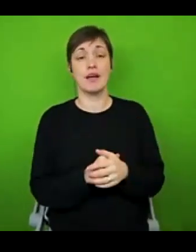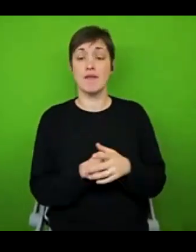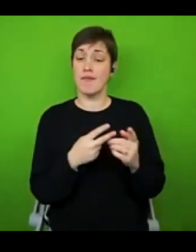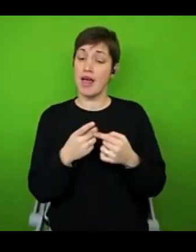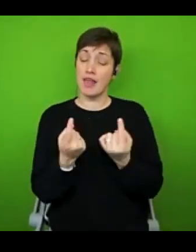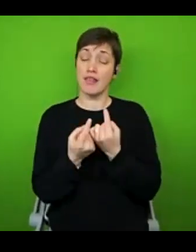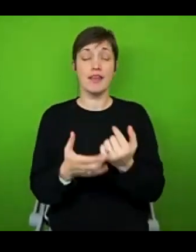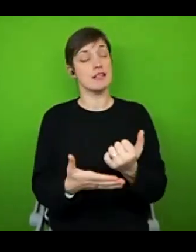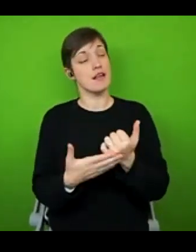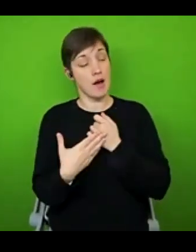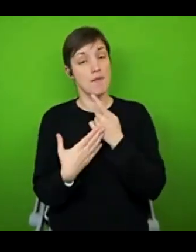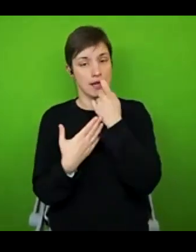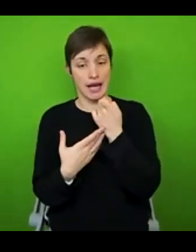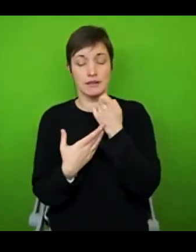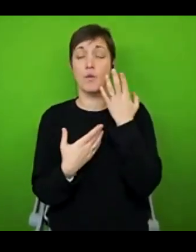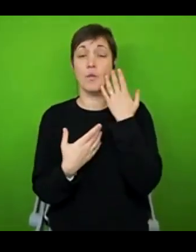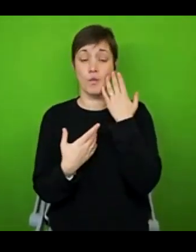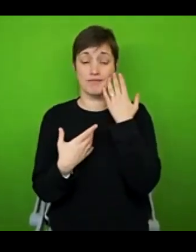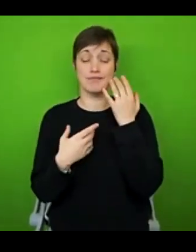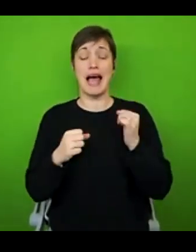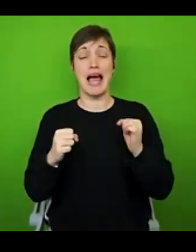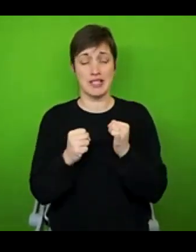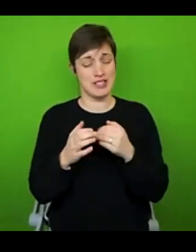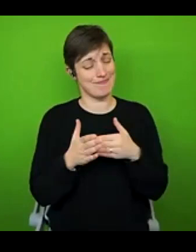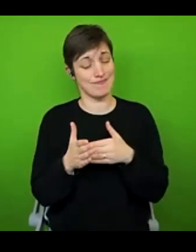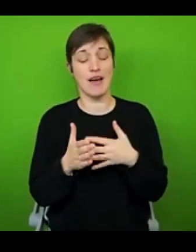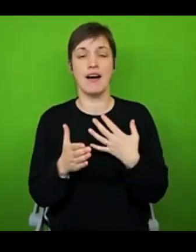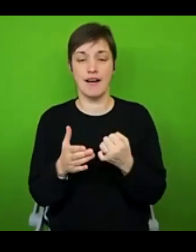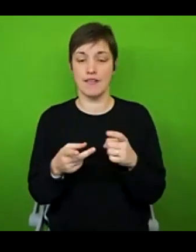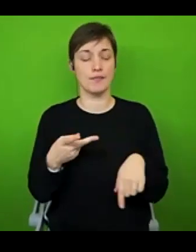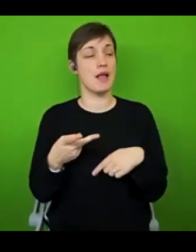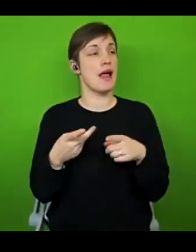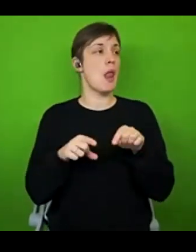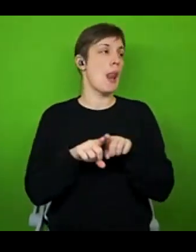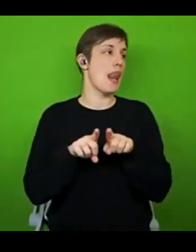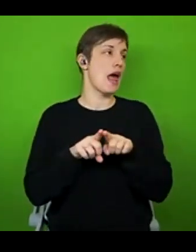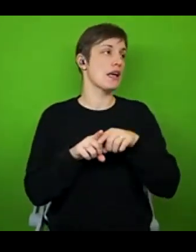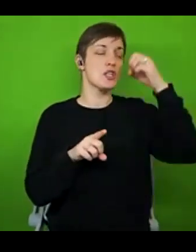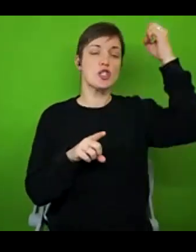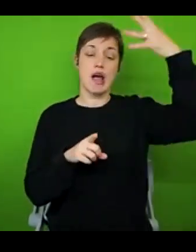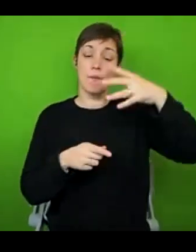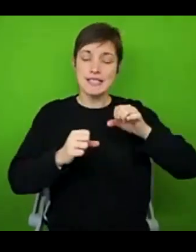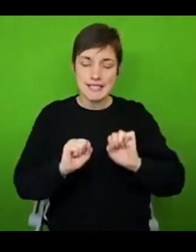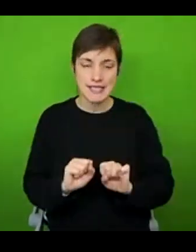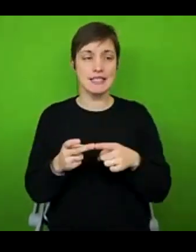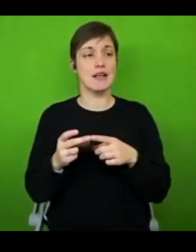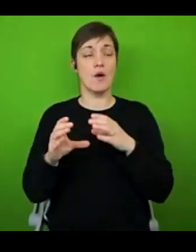easier when you have an energy impairment. So things like shower seats, adaptive kitchen aids, communication tools.